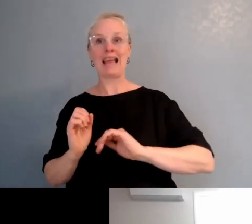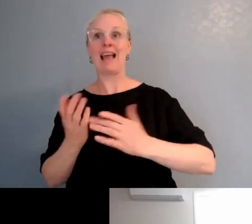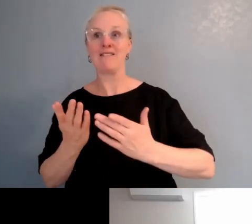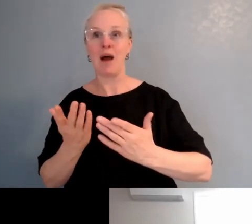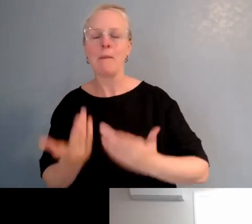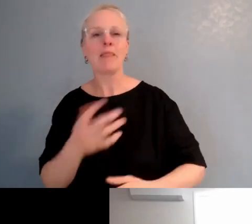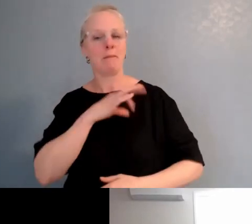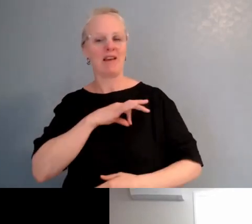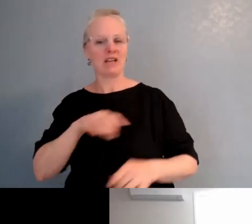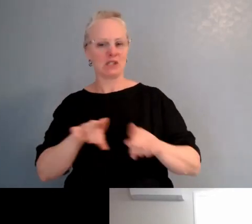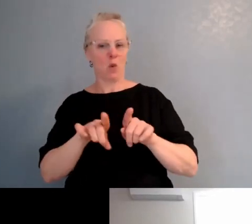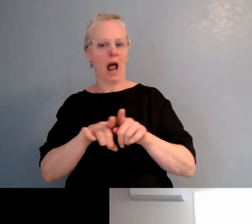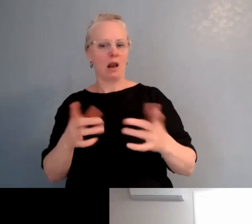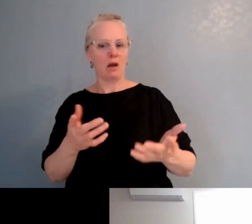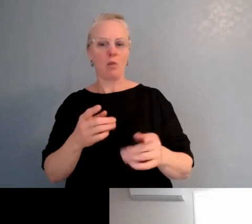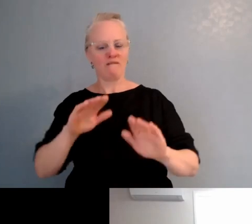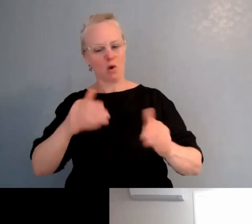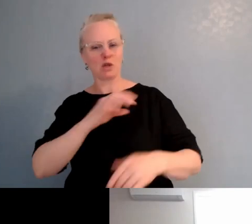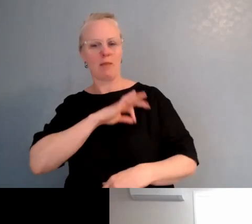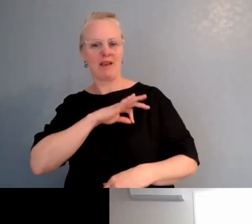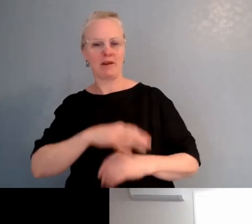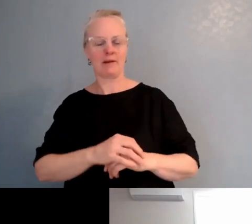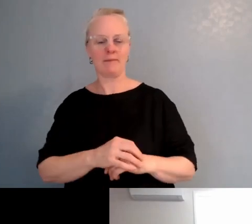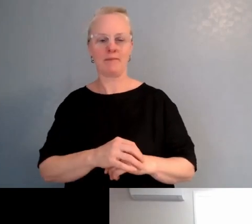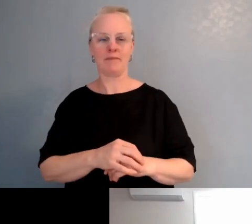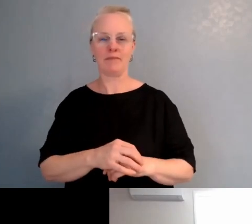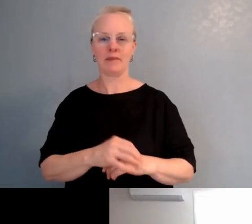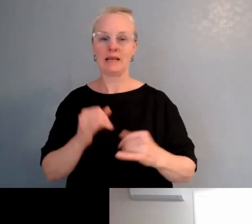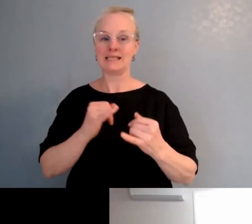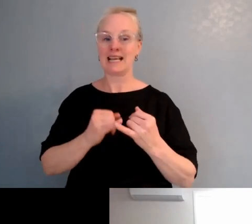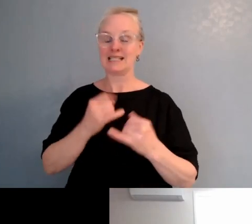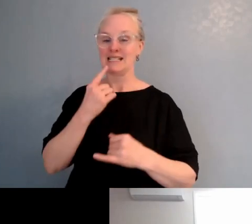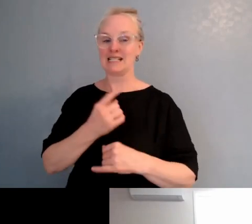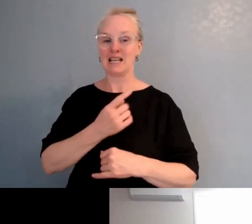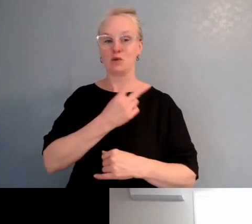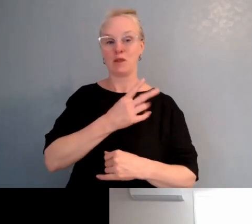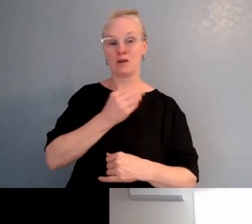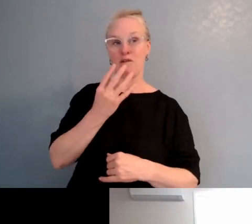I will say, I guess, John started 2014, and then the gap is to when we started the rumaki in 2018.